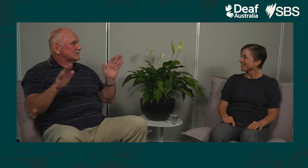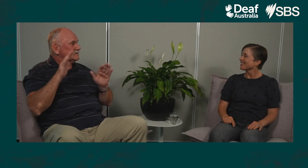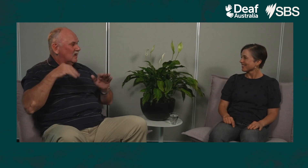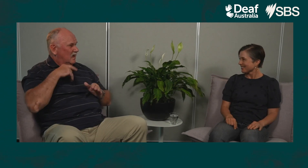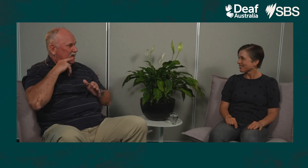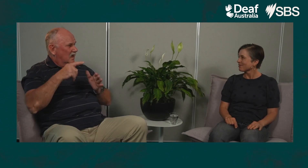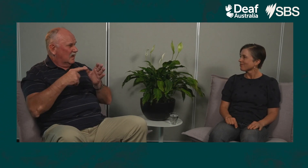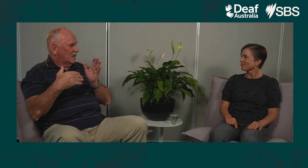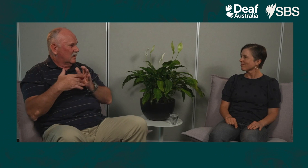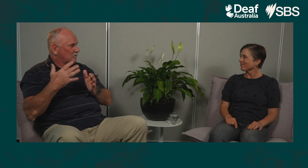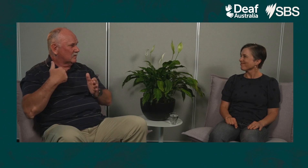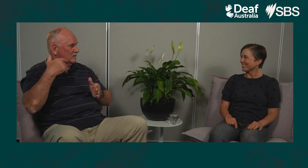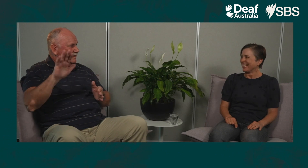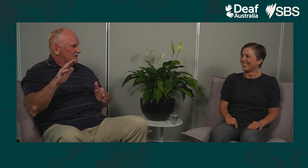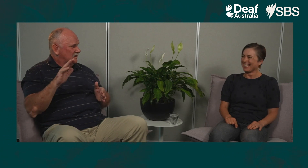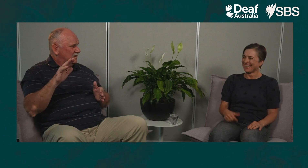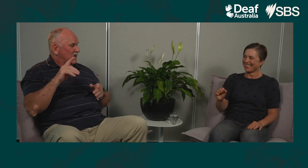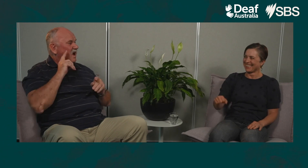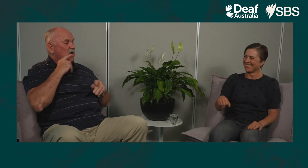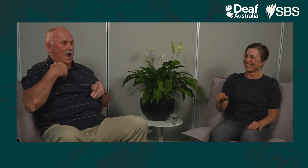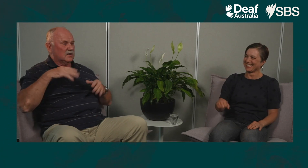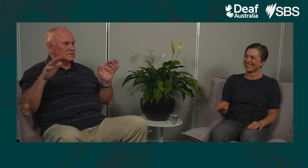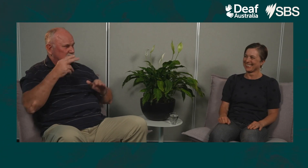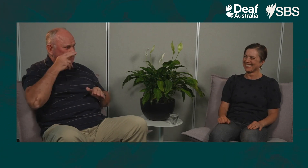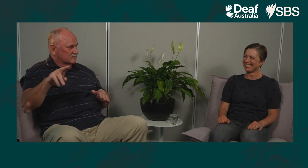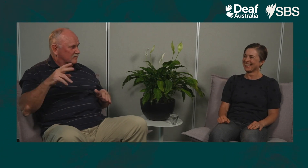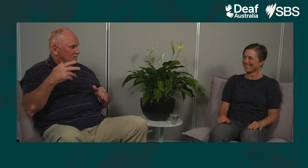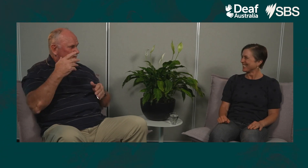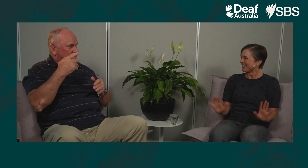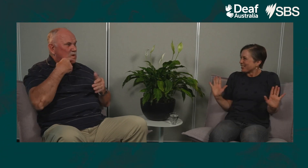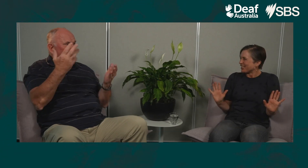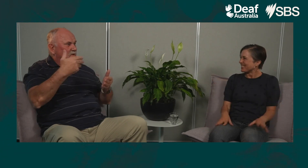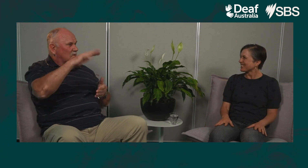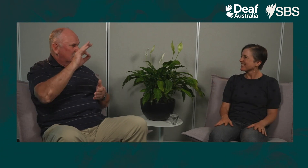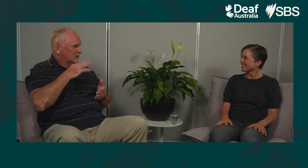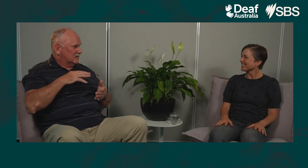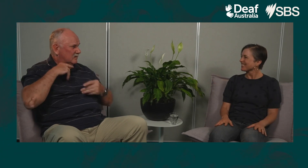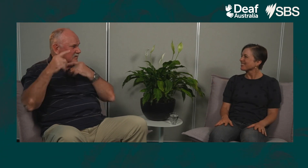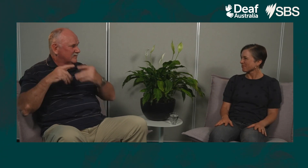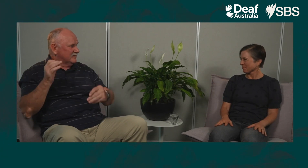Whenever I went away on holidays I’d come back and tell them every minor detail. Whereas hearing people don't tell you where they're going